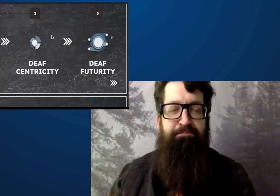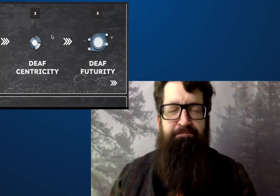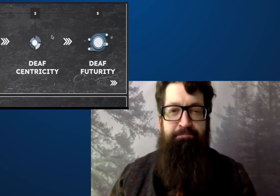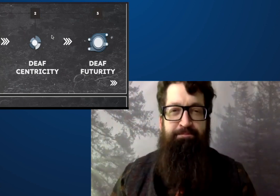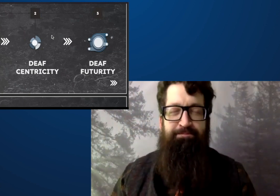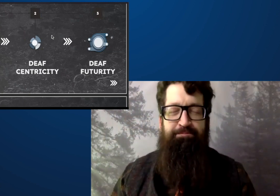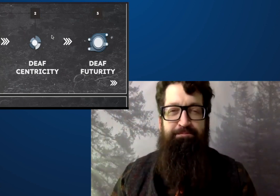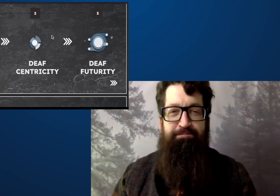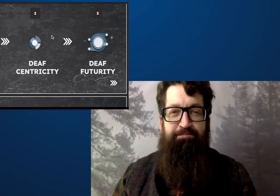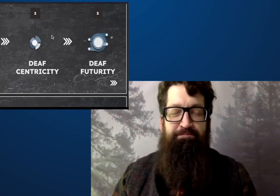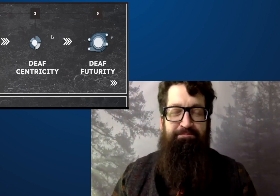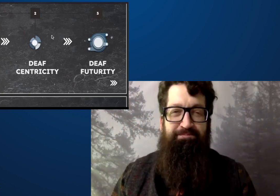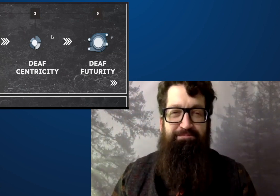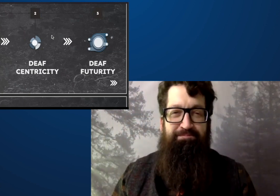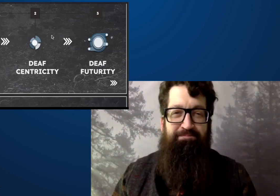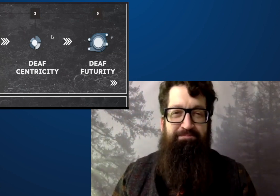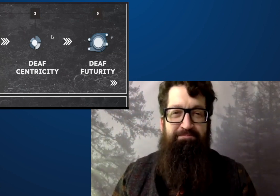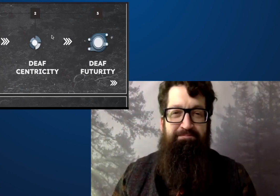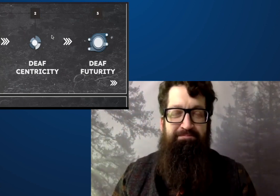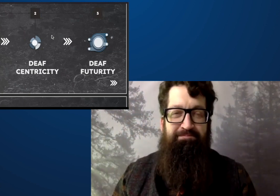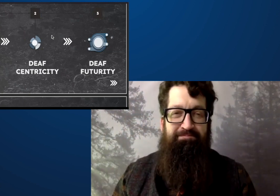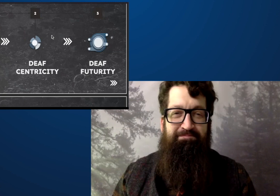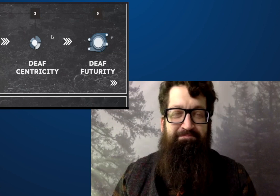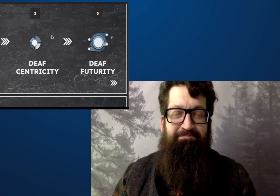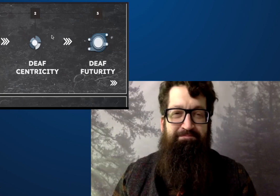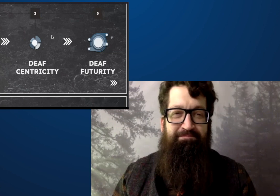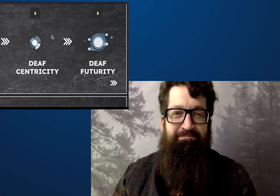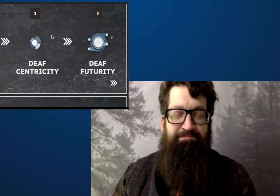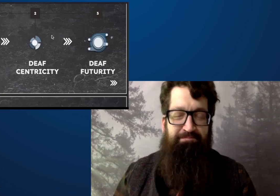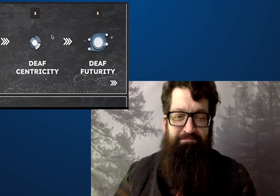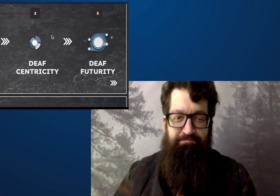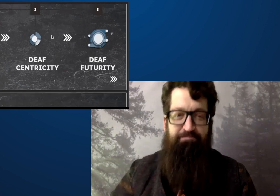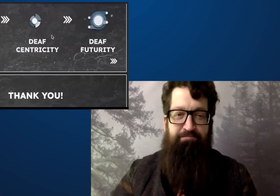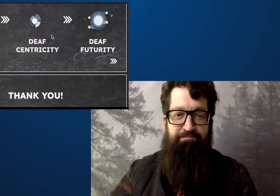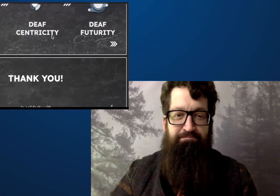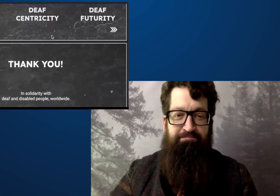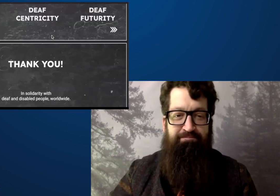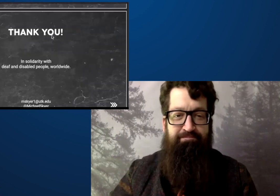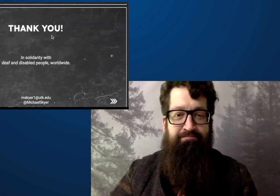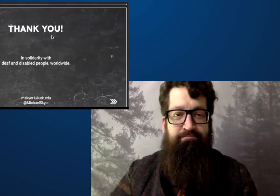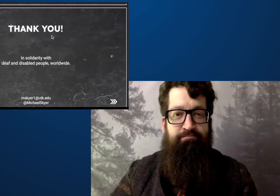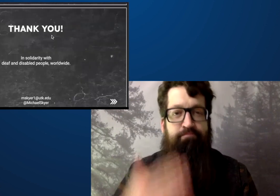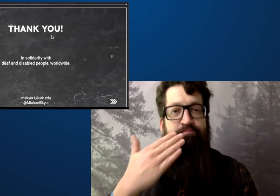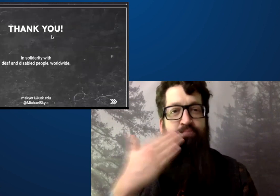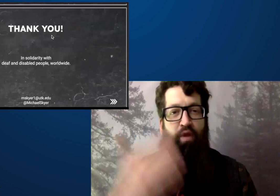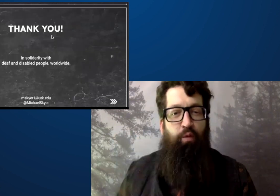That what a beautiful world it is to have deaf people to be in.